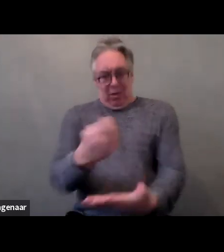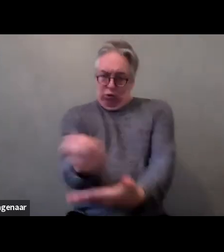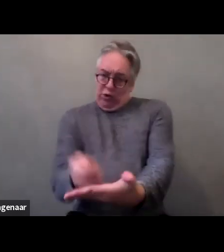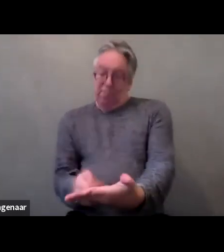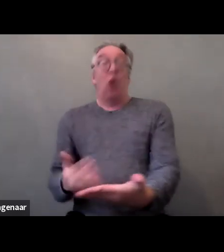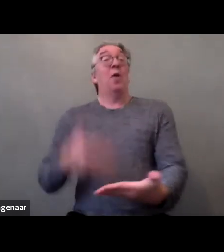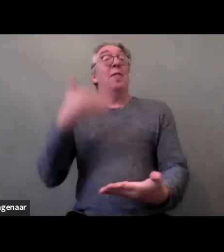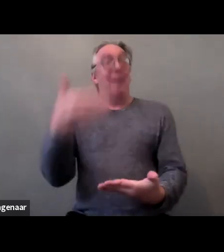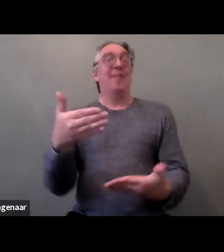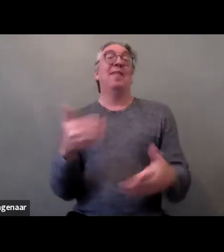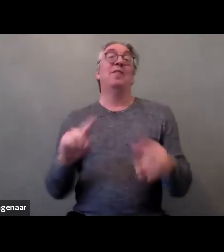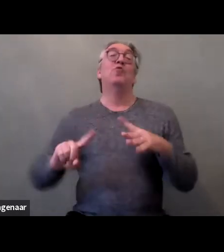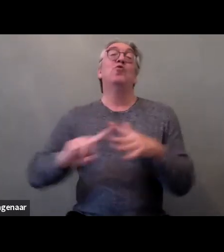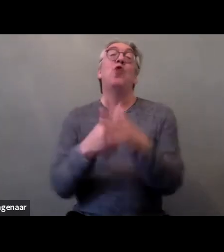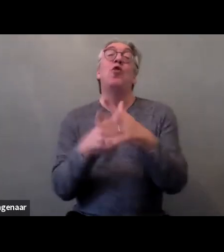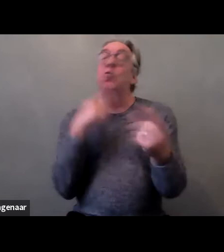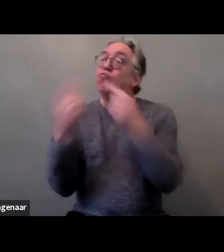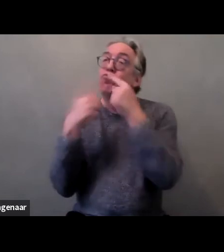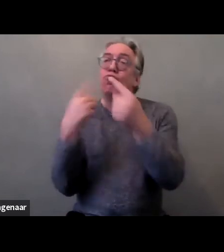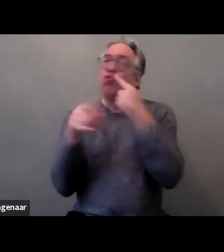We asked what do you see in these pictures?